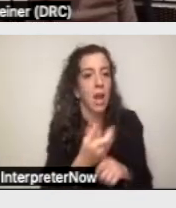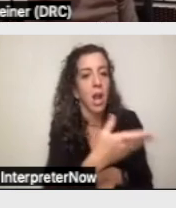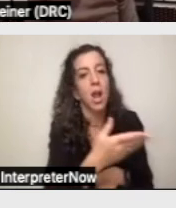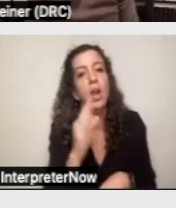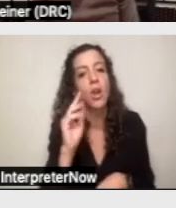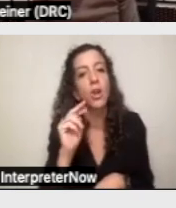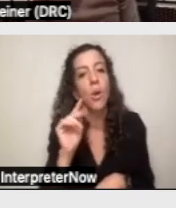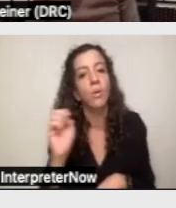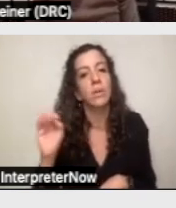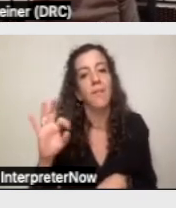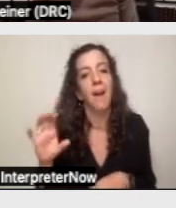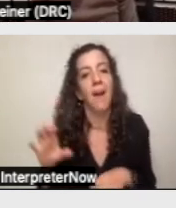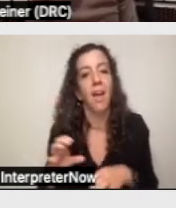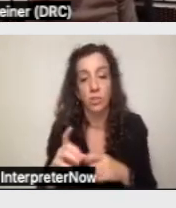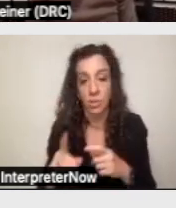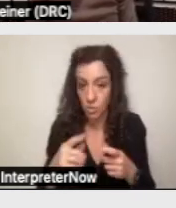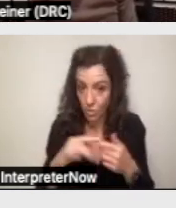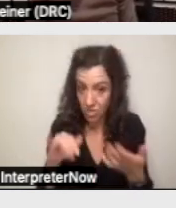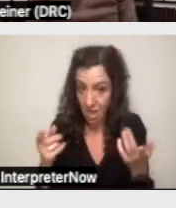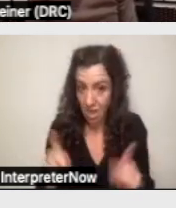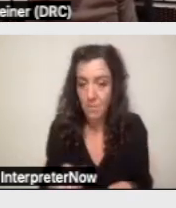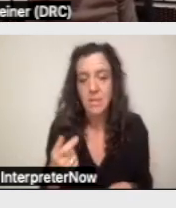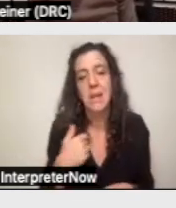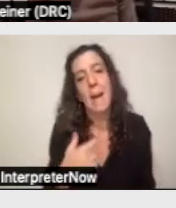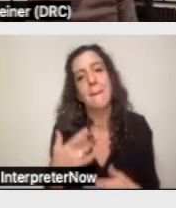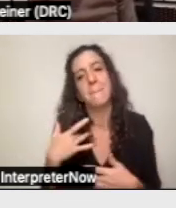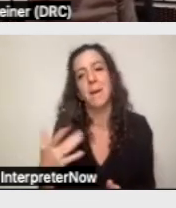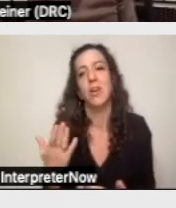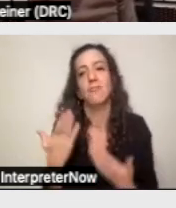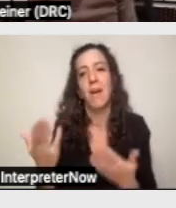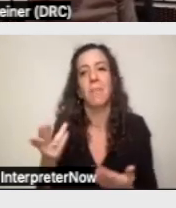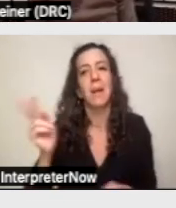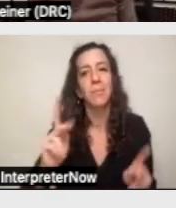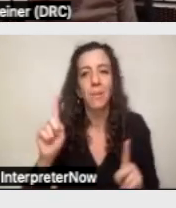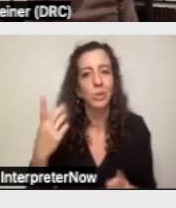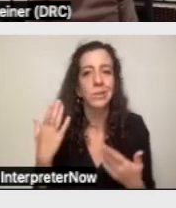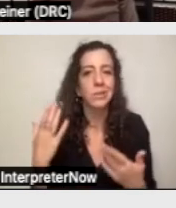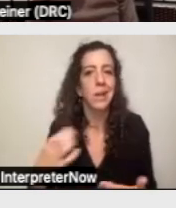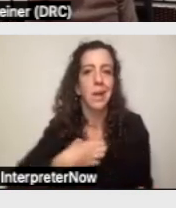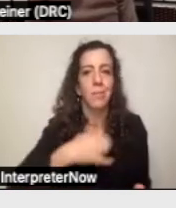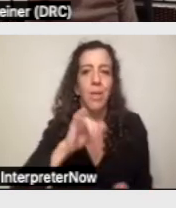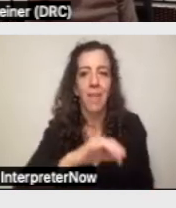And when this happens, I usually recommend that people just appeal the action anyway.